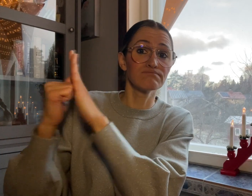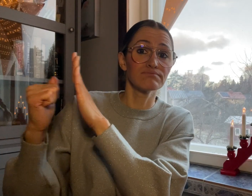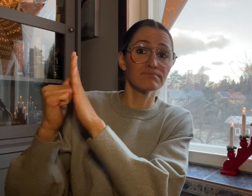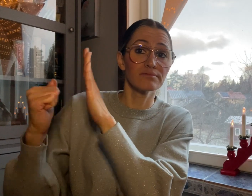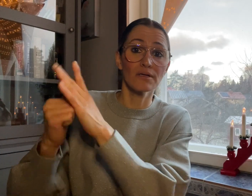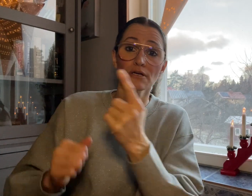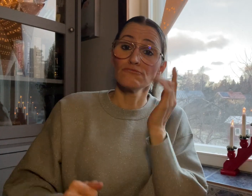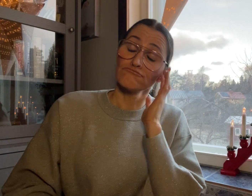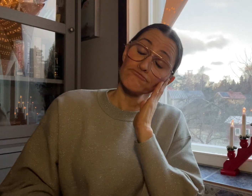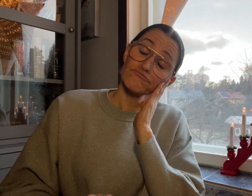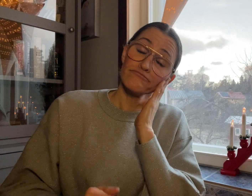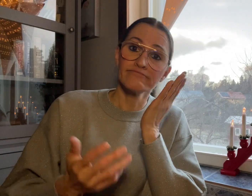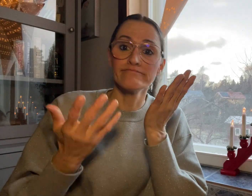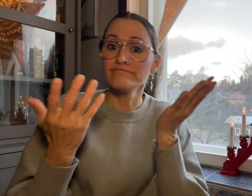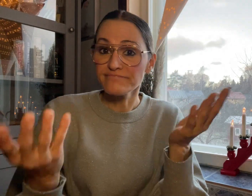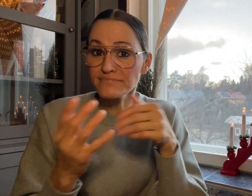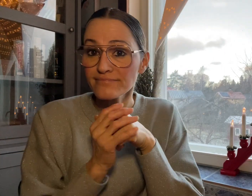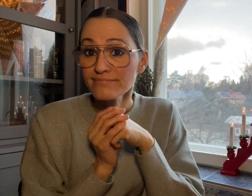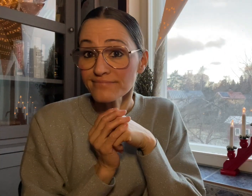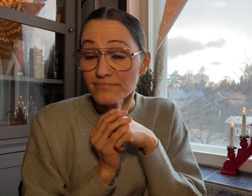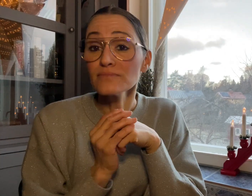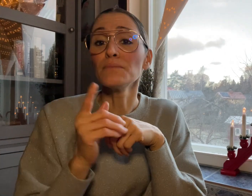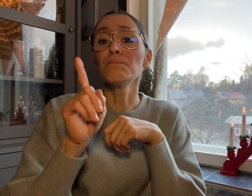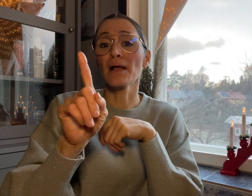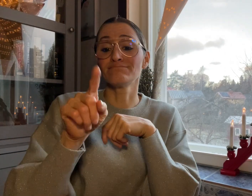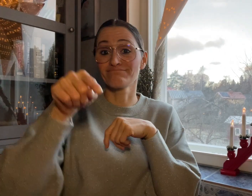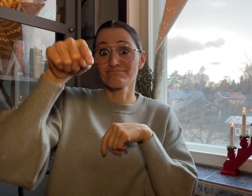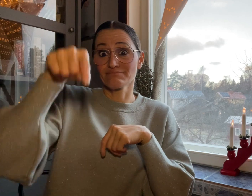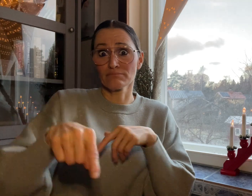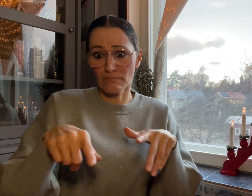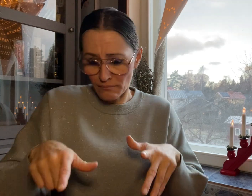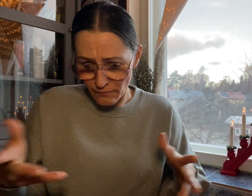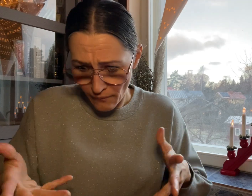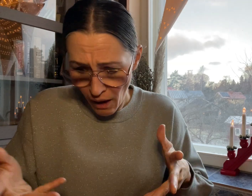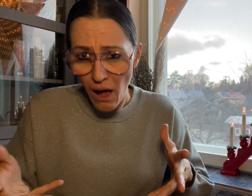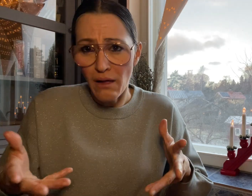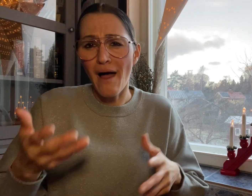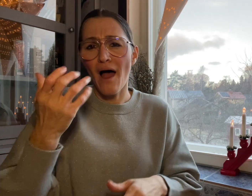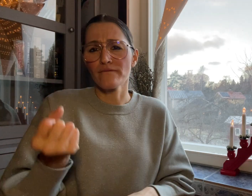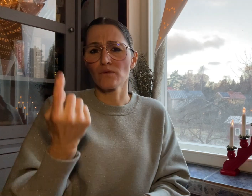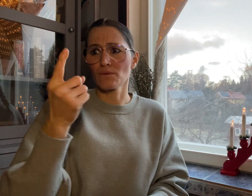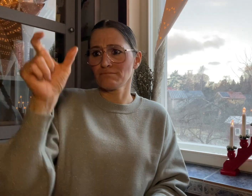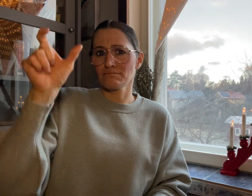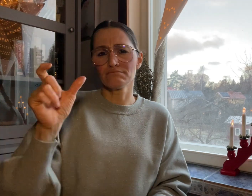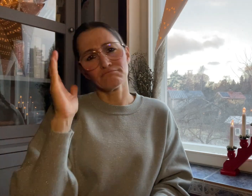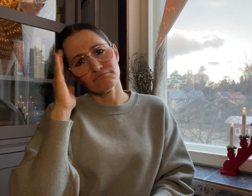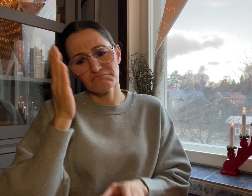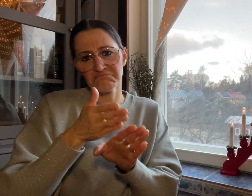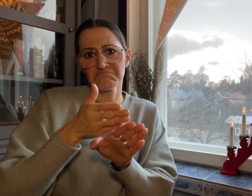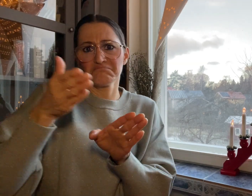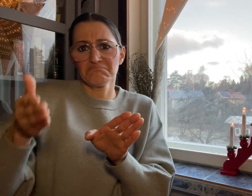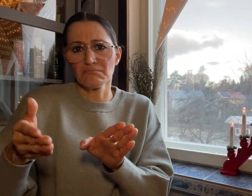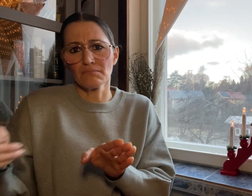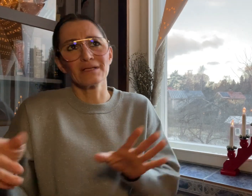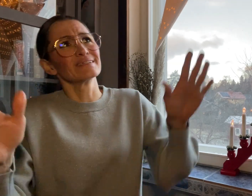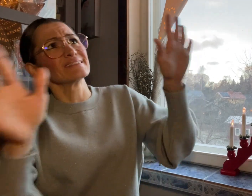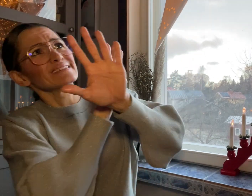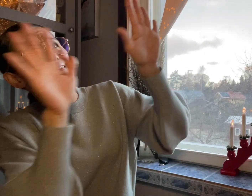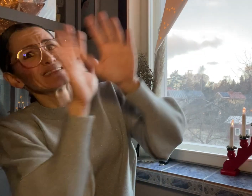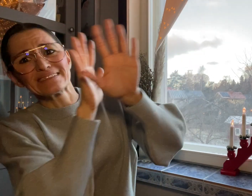they did not hear knocking on their door. The neighbour